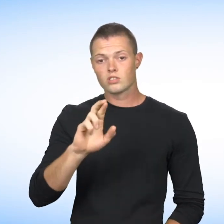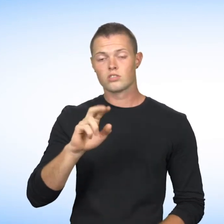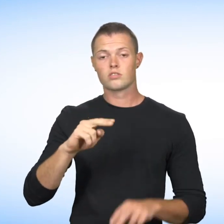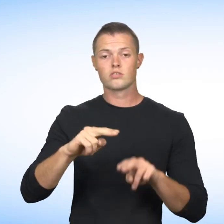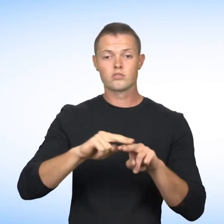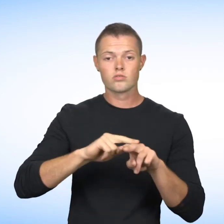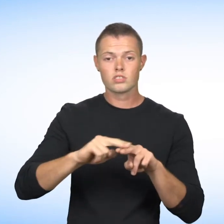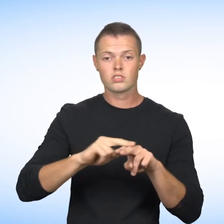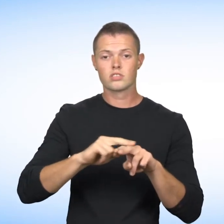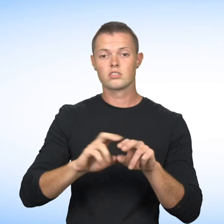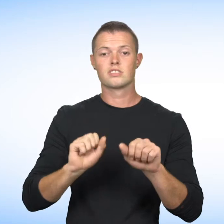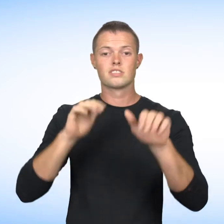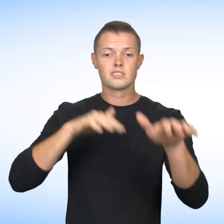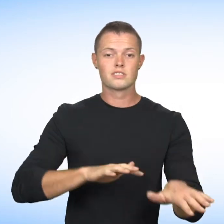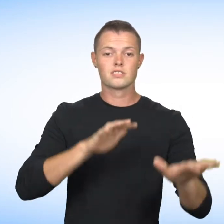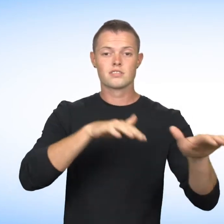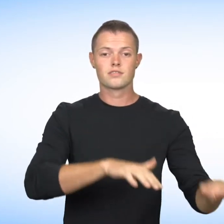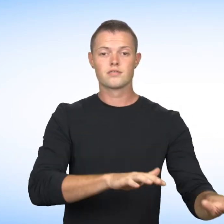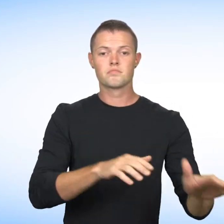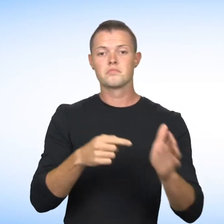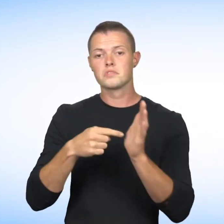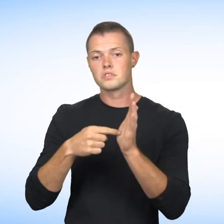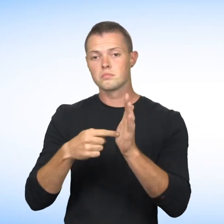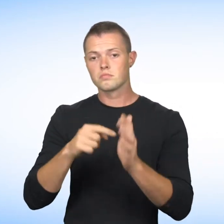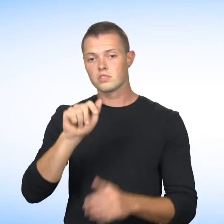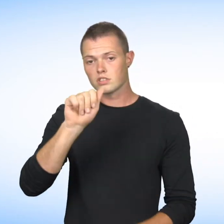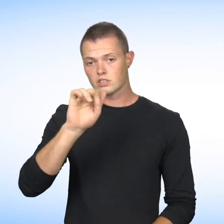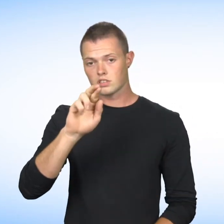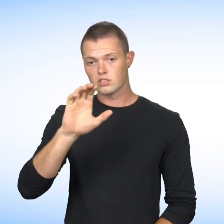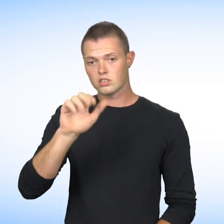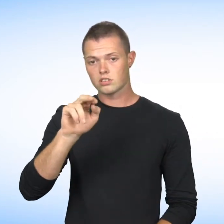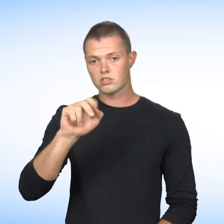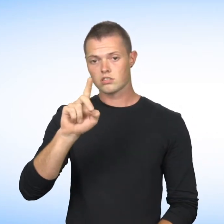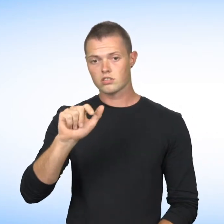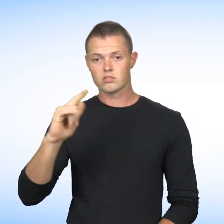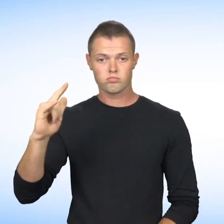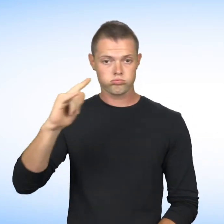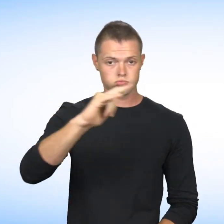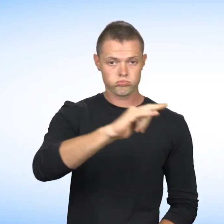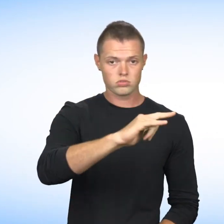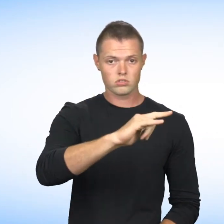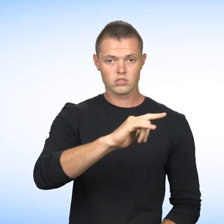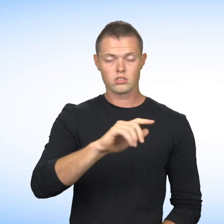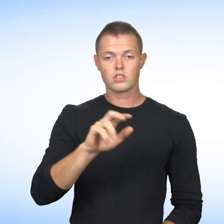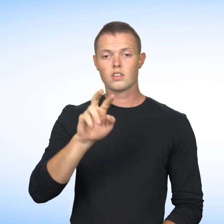air rail or sea transportation services such as Air Canada